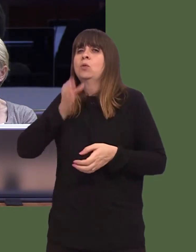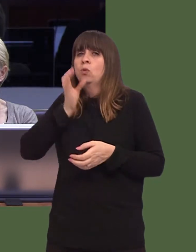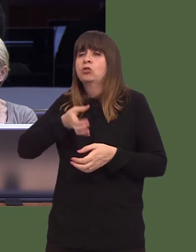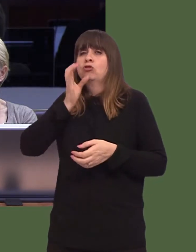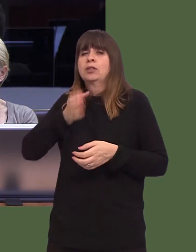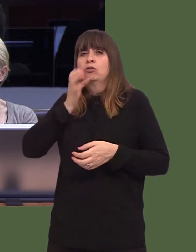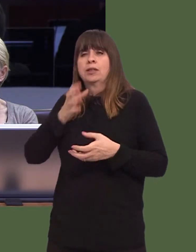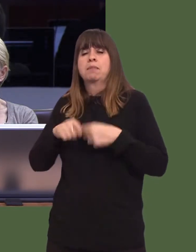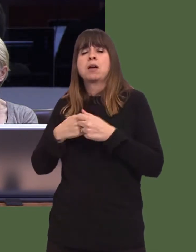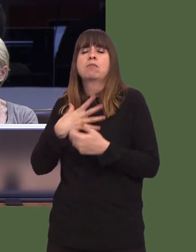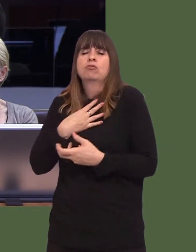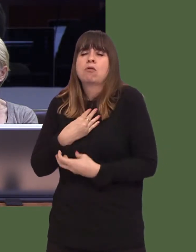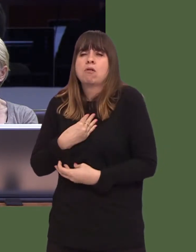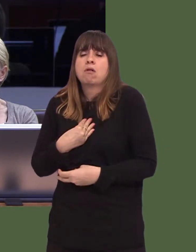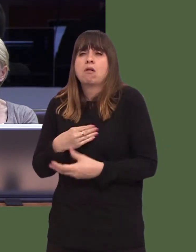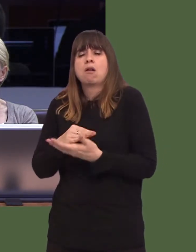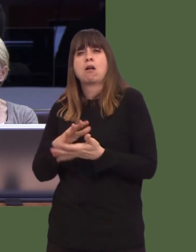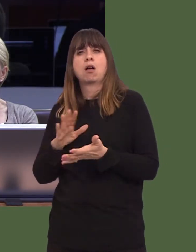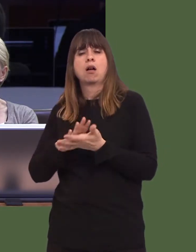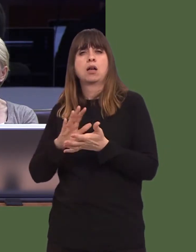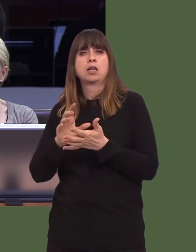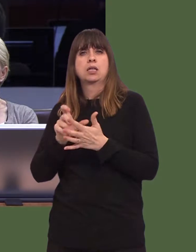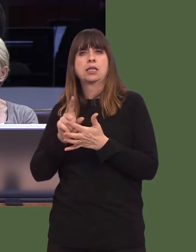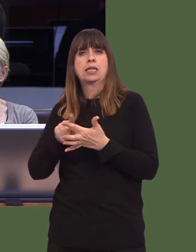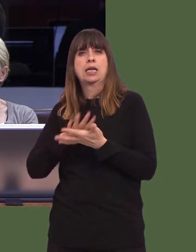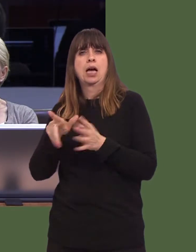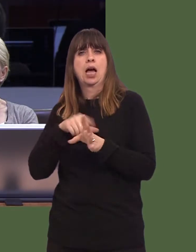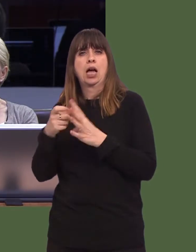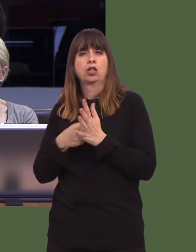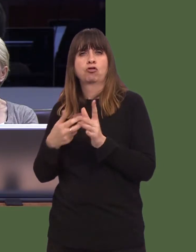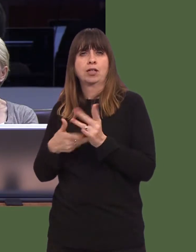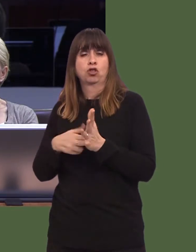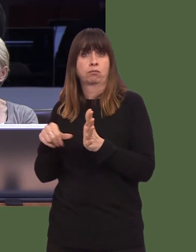Now, yesterday, the Public Accounts Committee released another report on nutrition, and